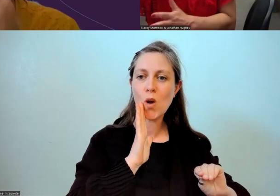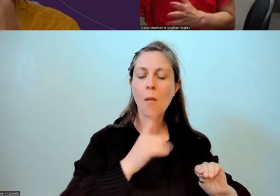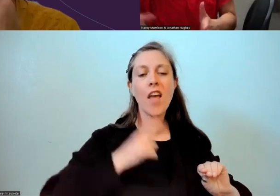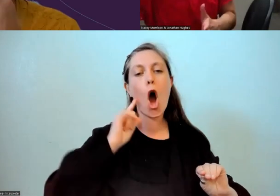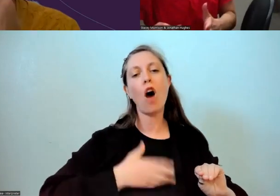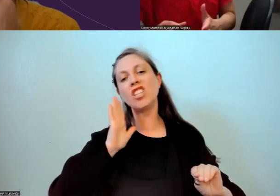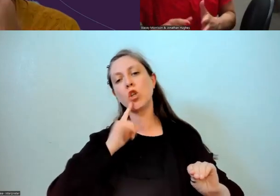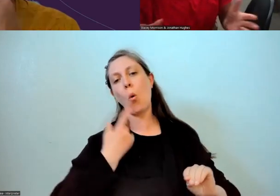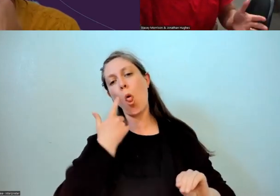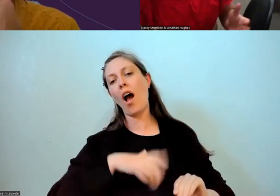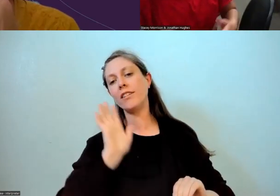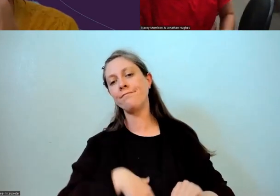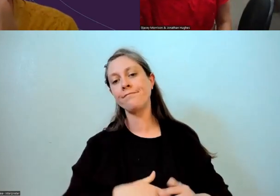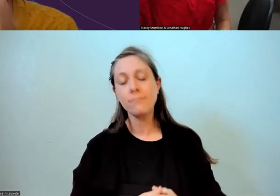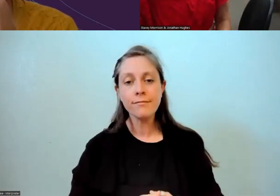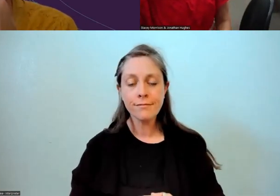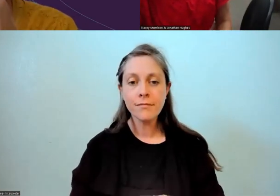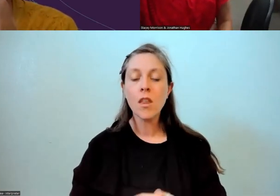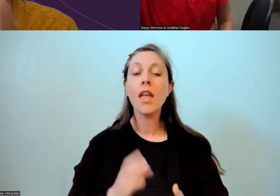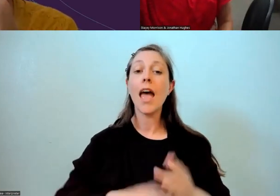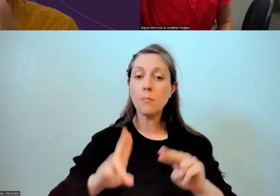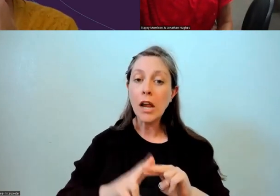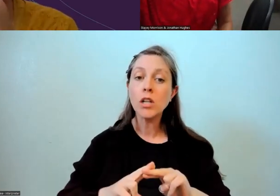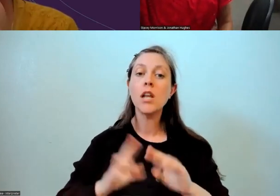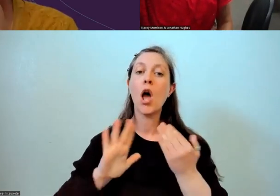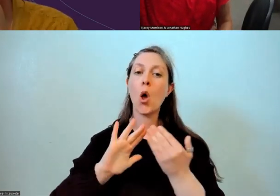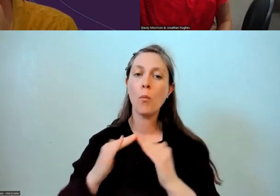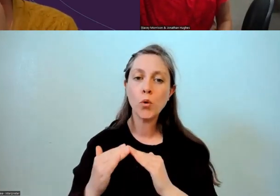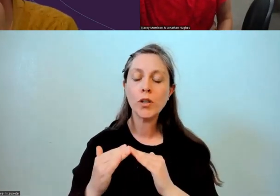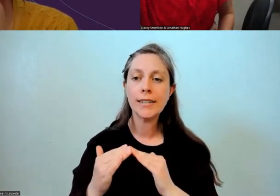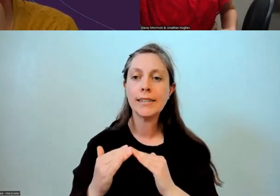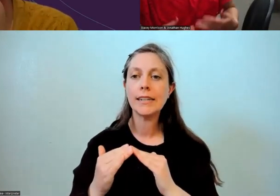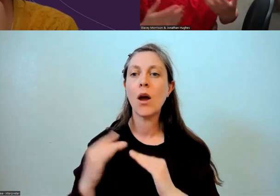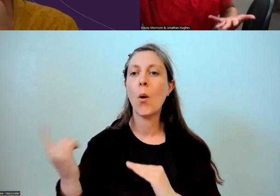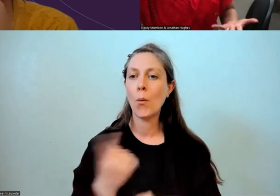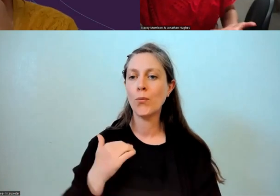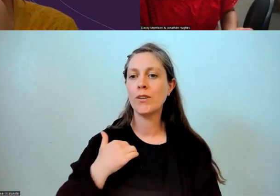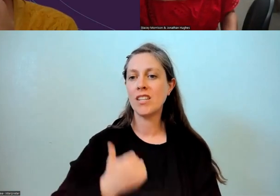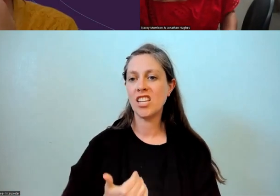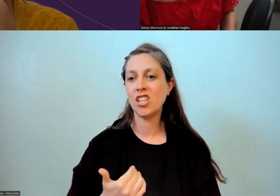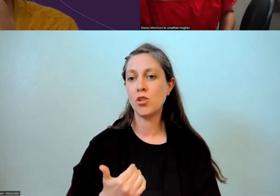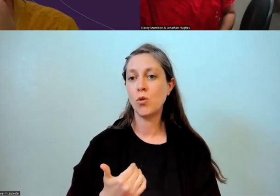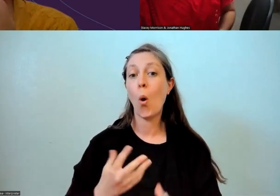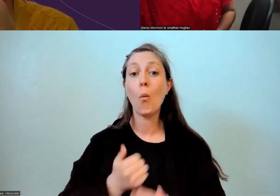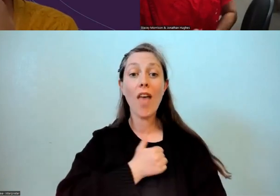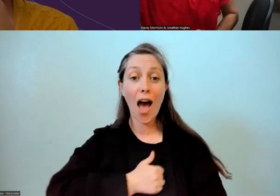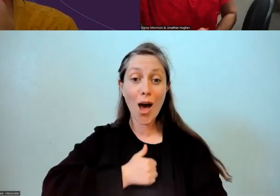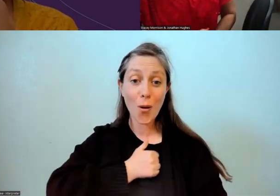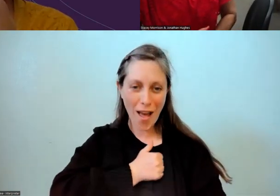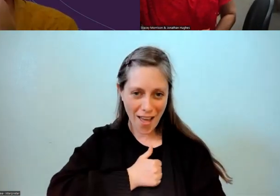So we do as parents and as communities I think need to, with aroha, be honest about that,